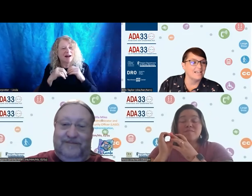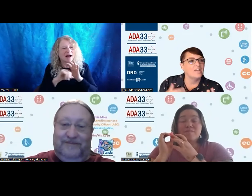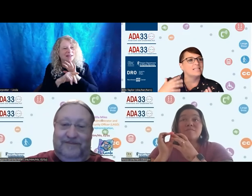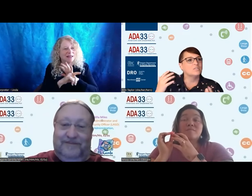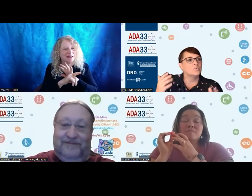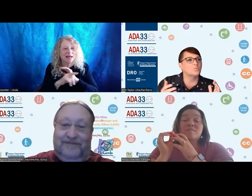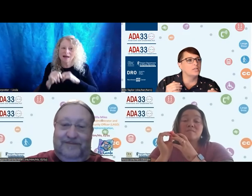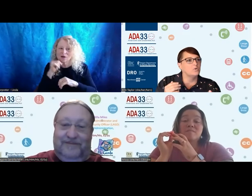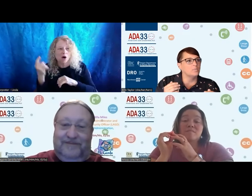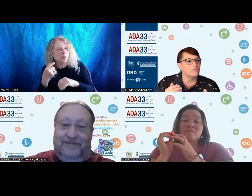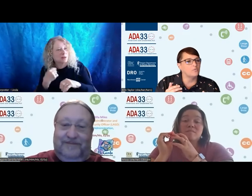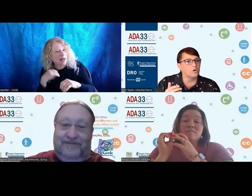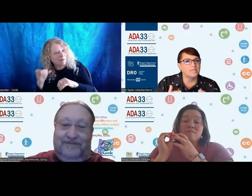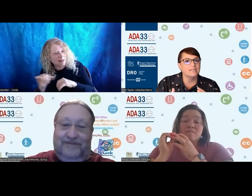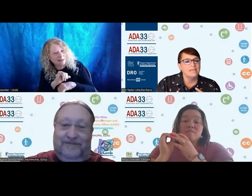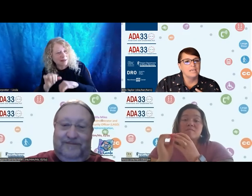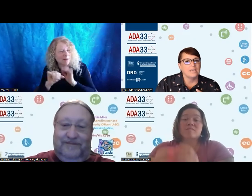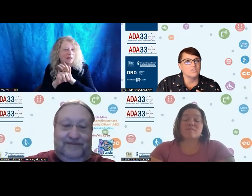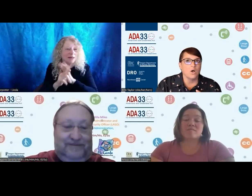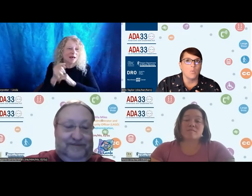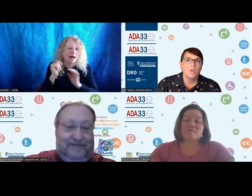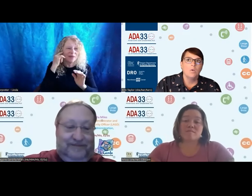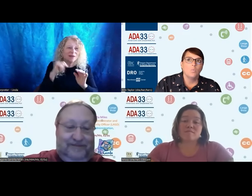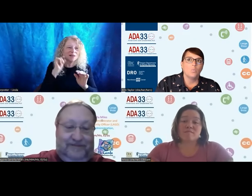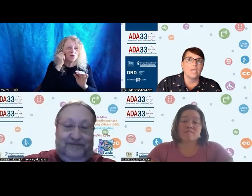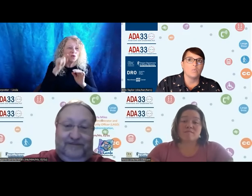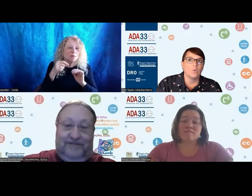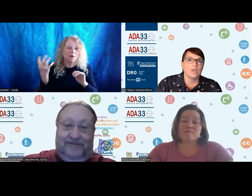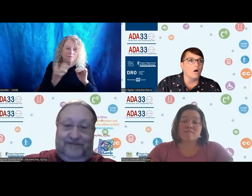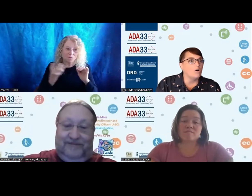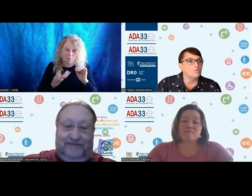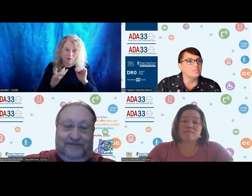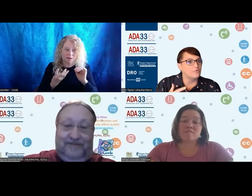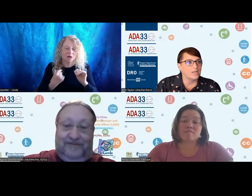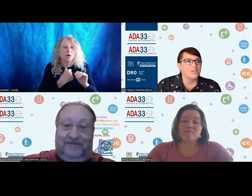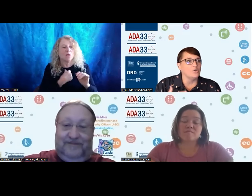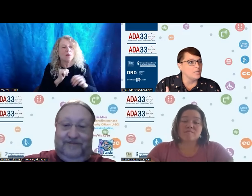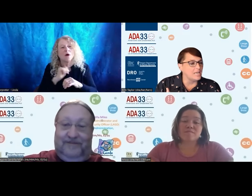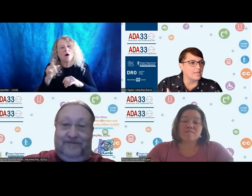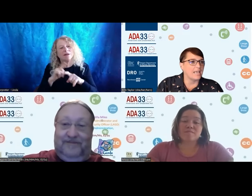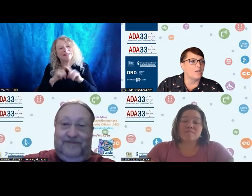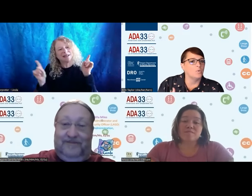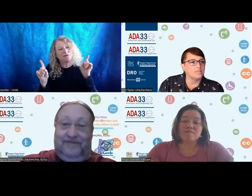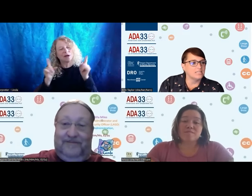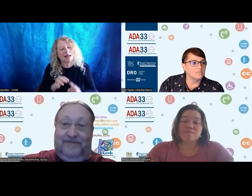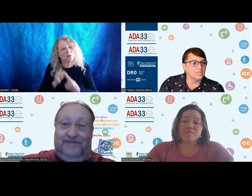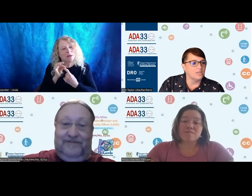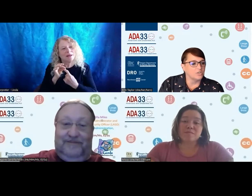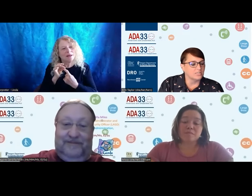And I think that's what's really cool about the four of us. Is we, we are all different and unique and one of the disability